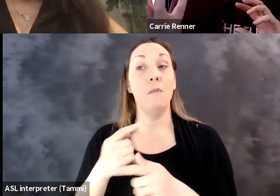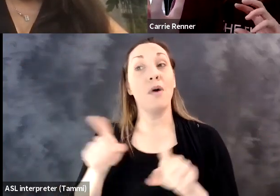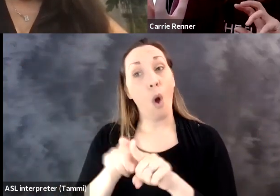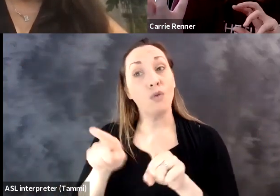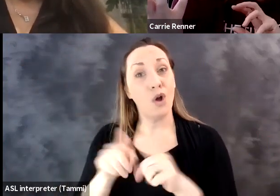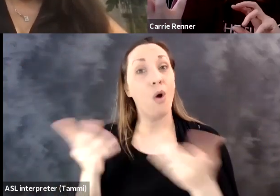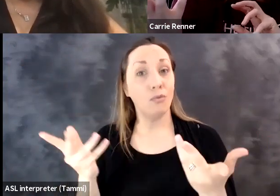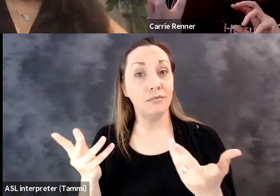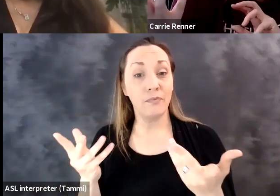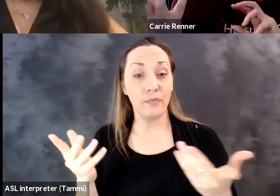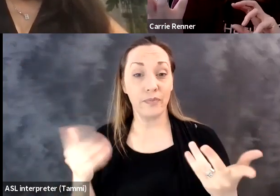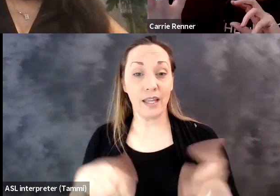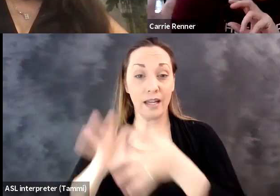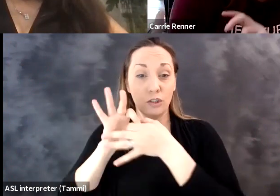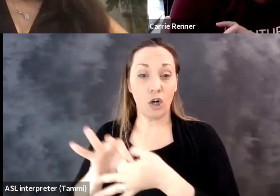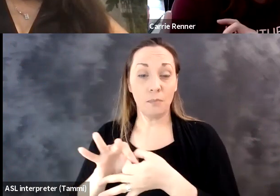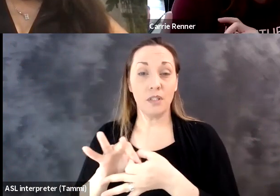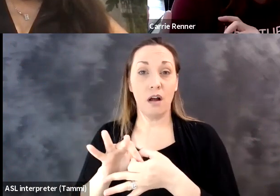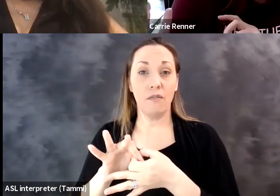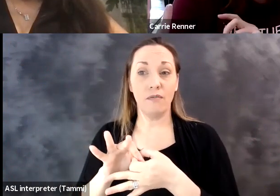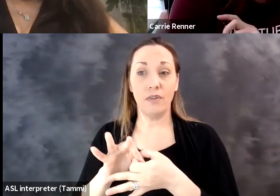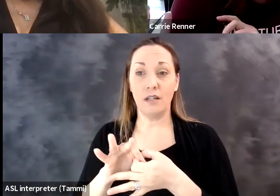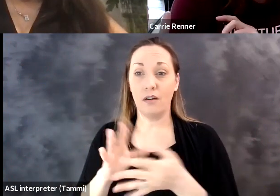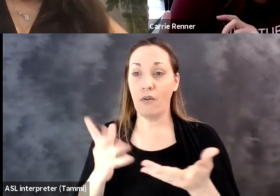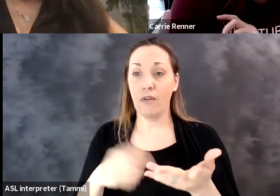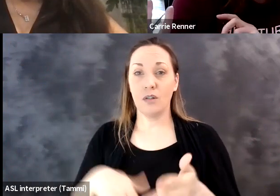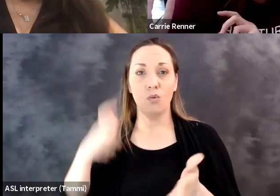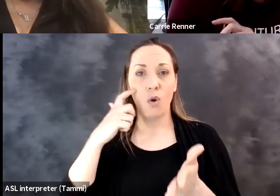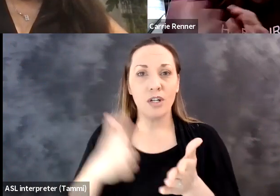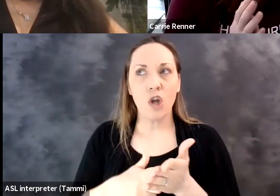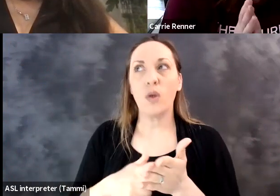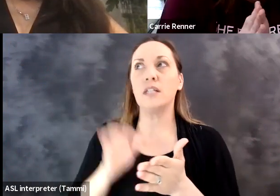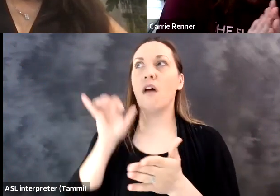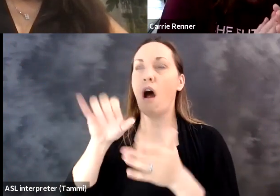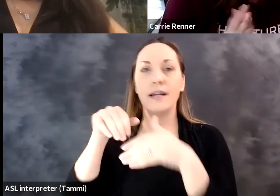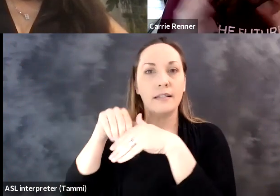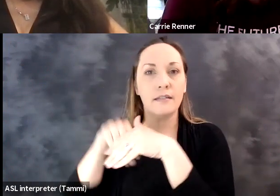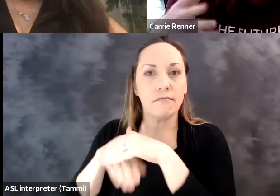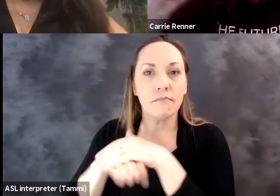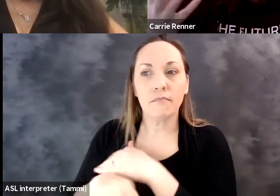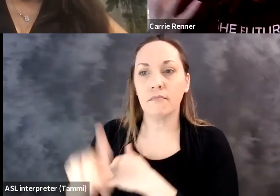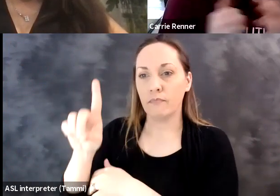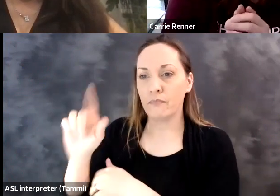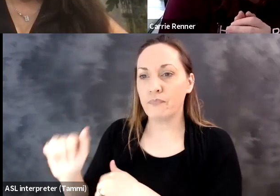decades as a community, and then also the other side of things in terms of the